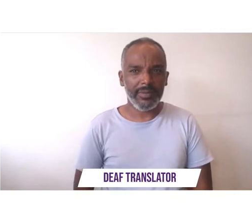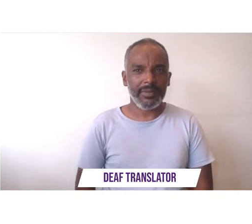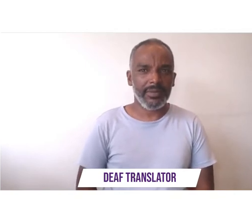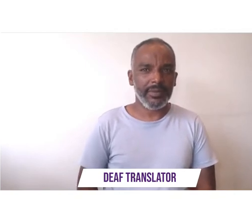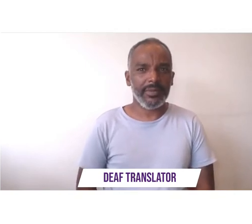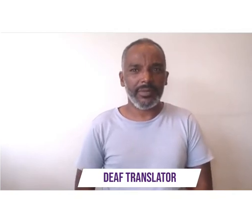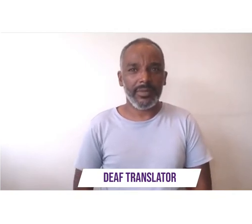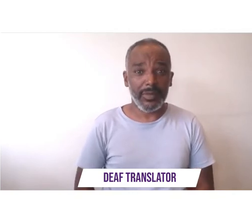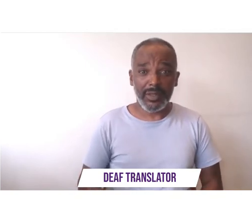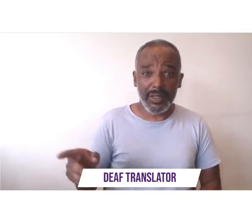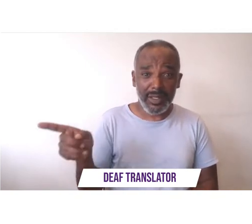they can try and talk